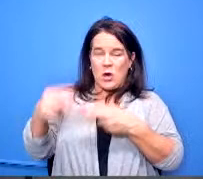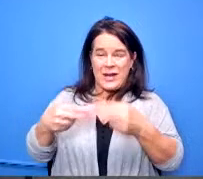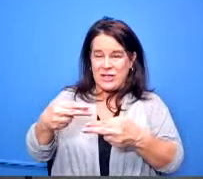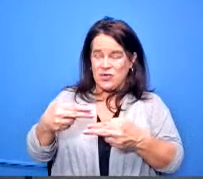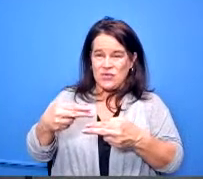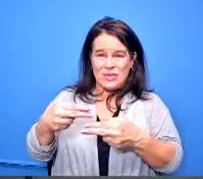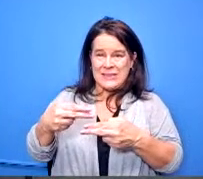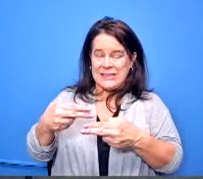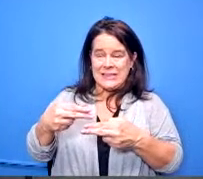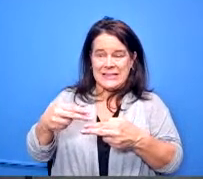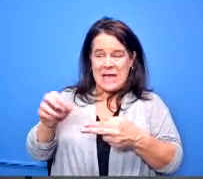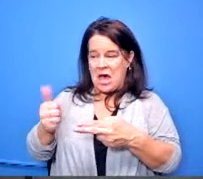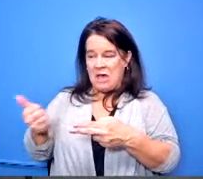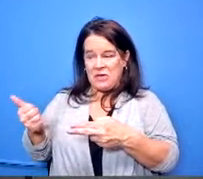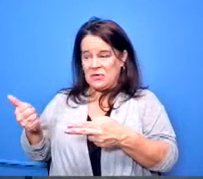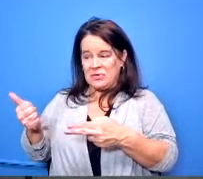i can't say that we do currently